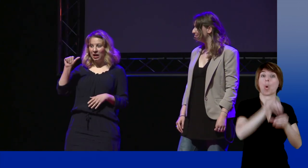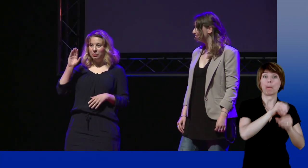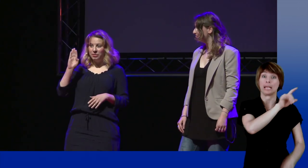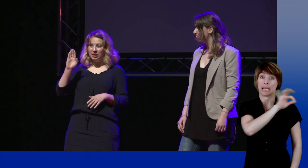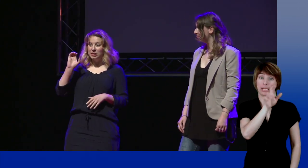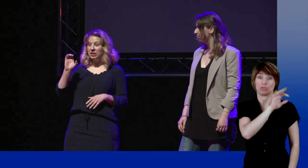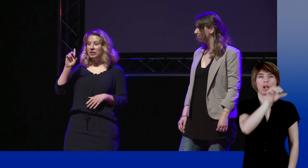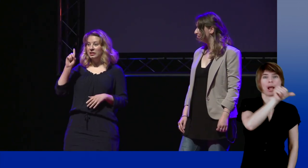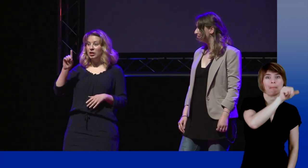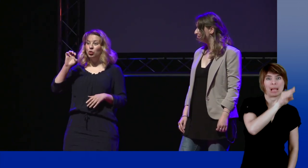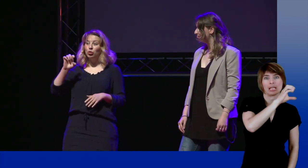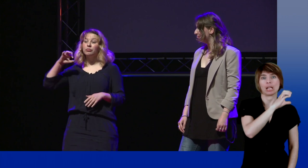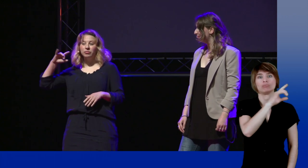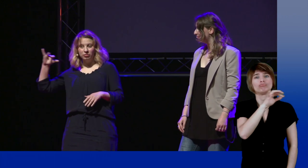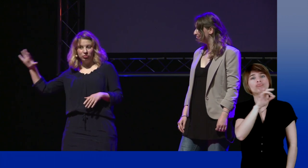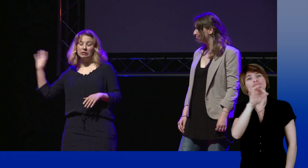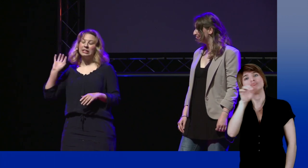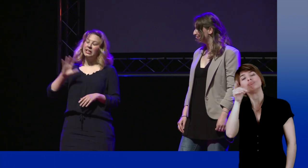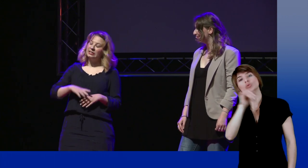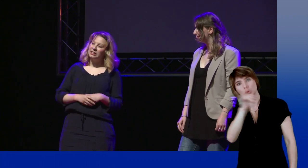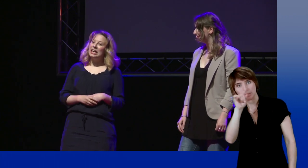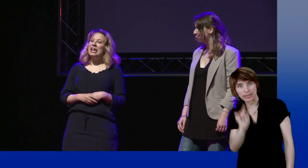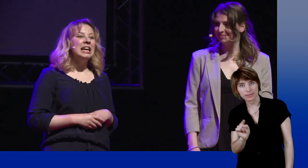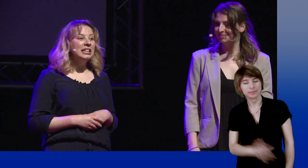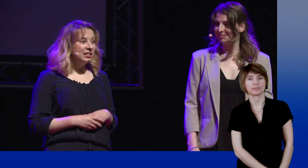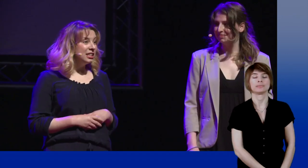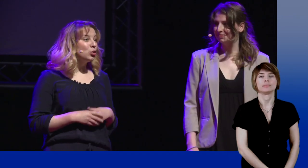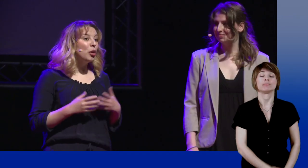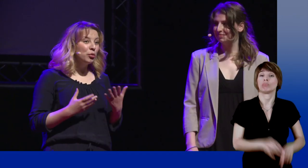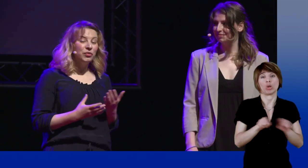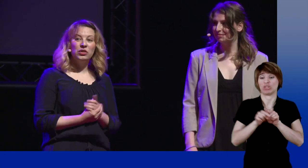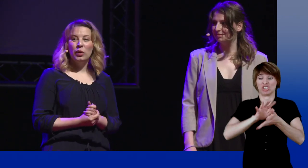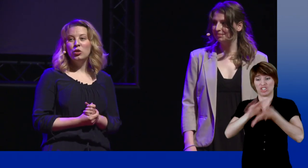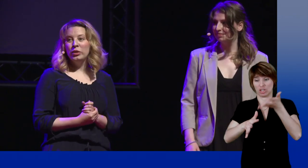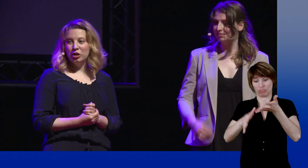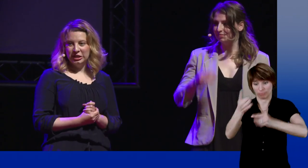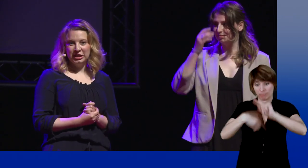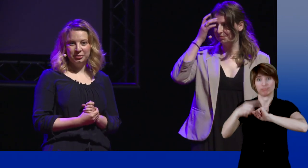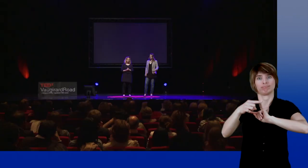a, b, c, d, e, up to z, and signs that are visual or iconic.